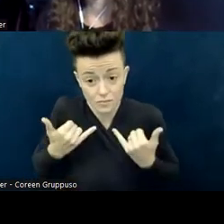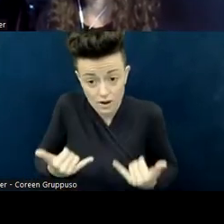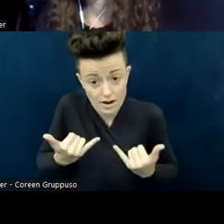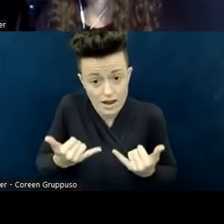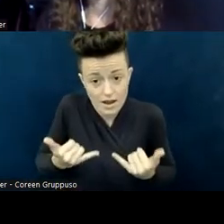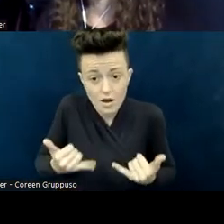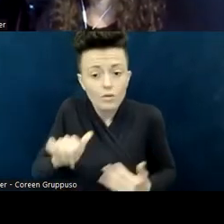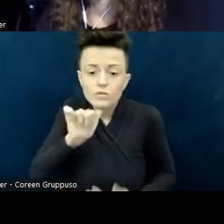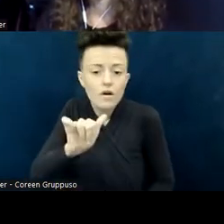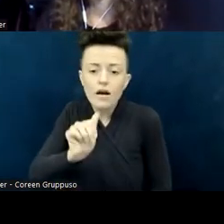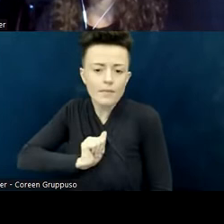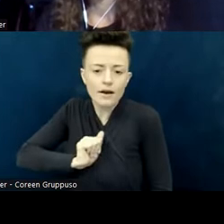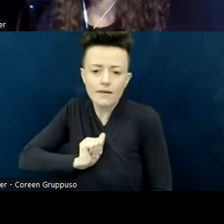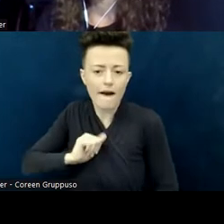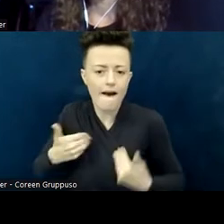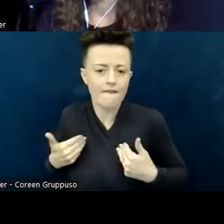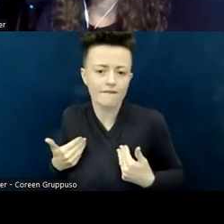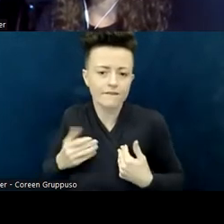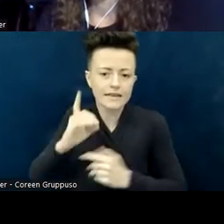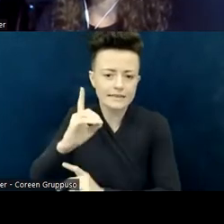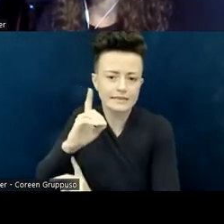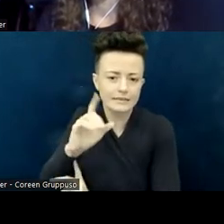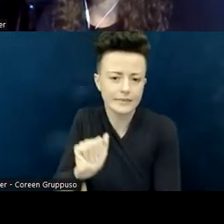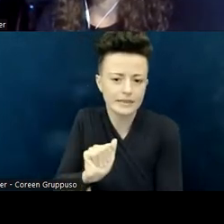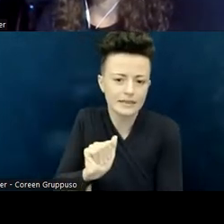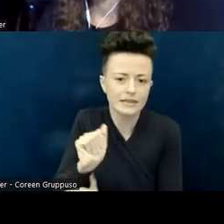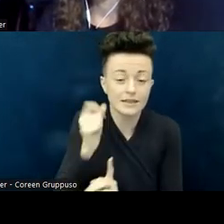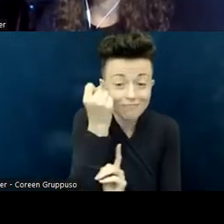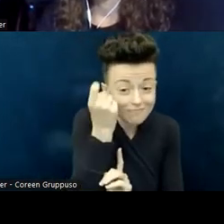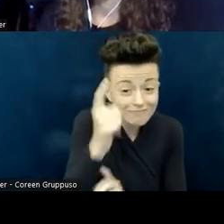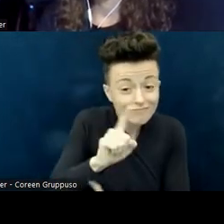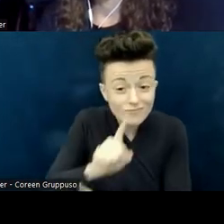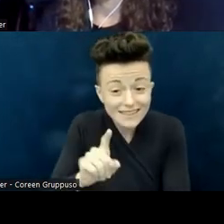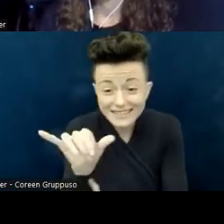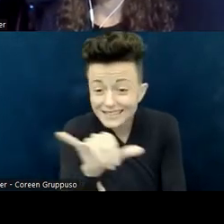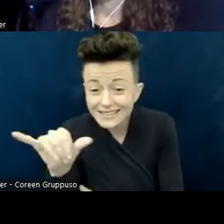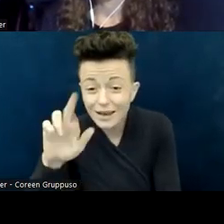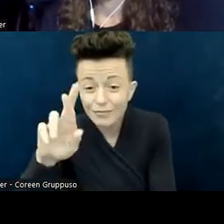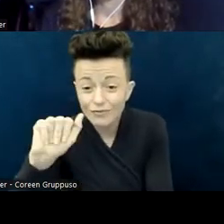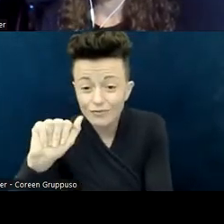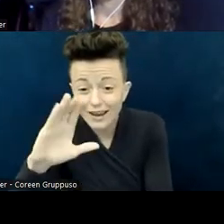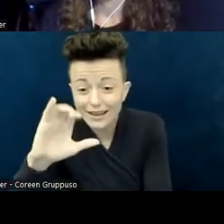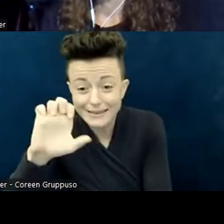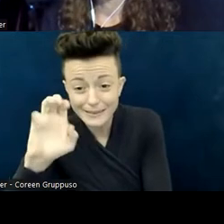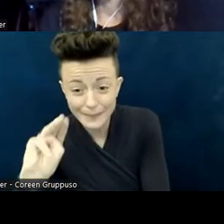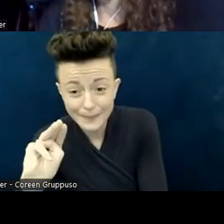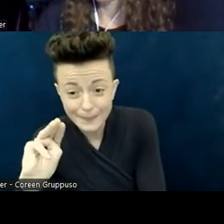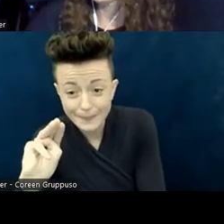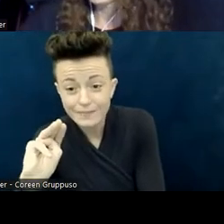because that's like racism work. With ableism work, it's not up to people with disabilities to instruct those of us who don't